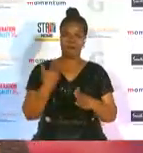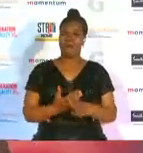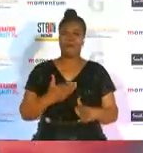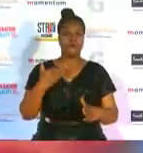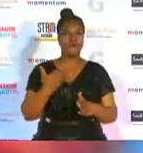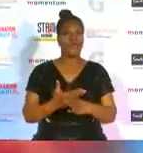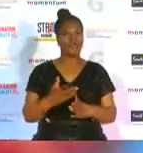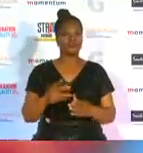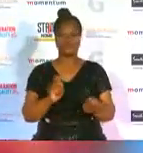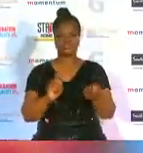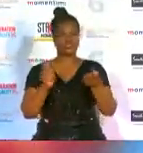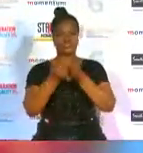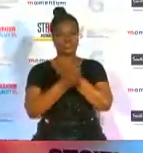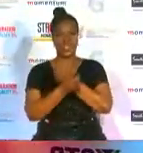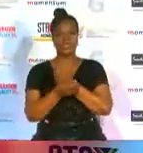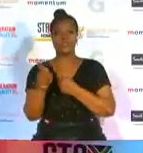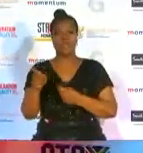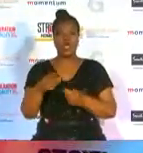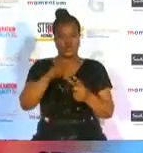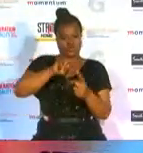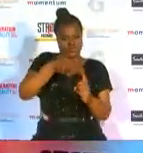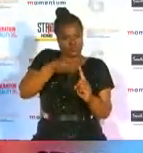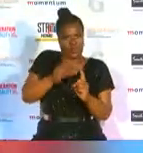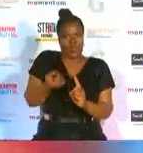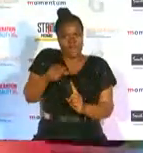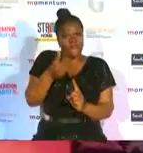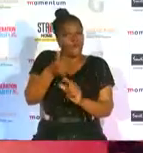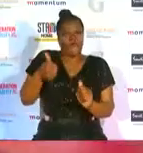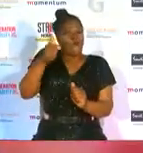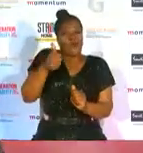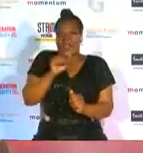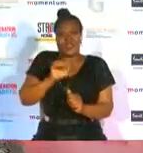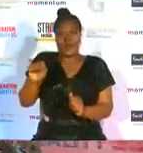that gymnastics is only for the elite while fighting societal ills that pose a